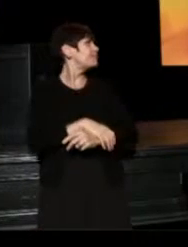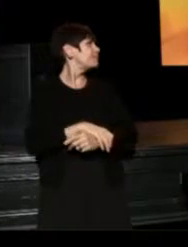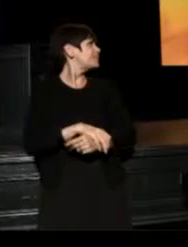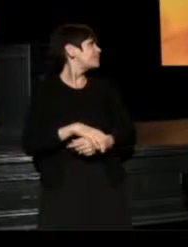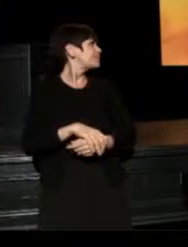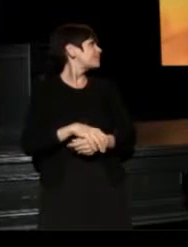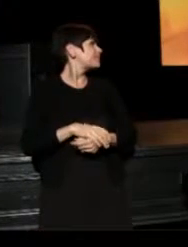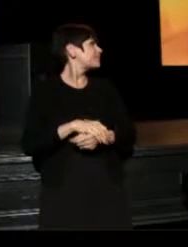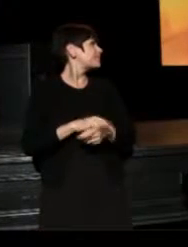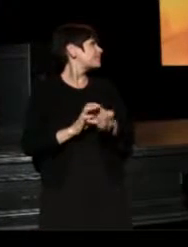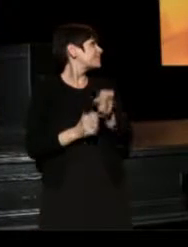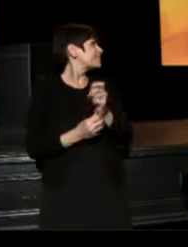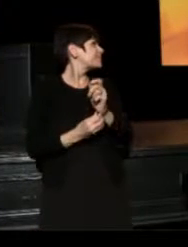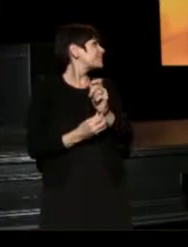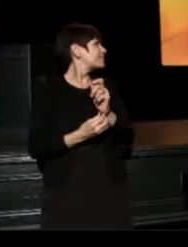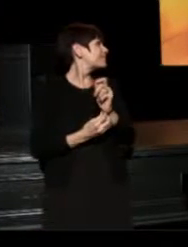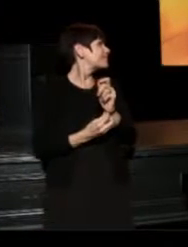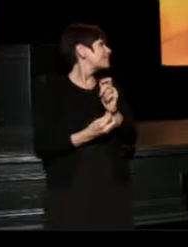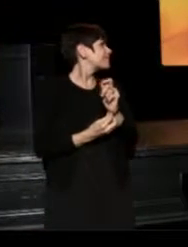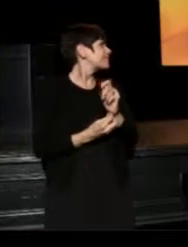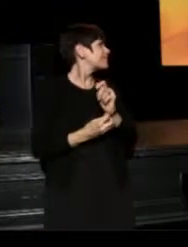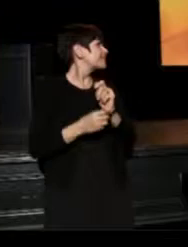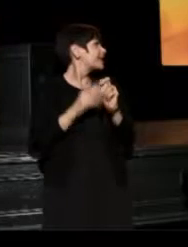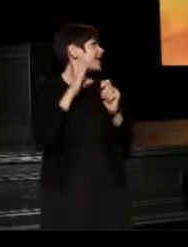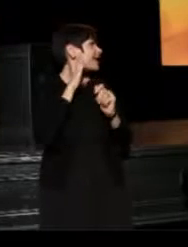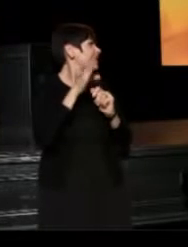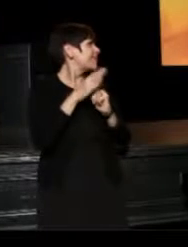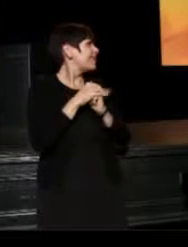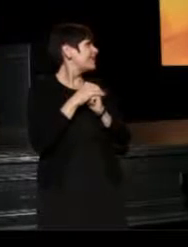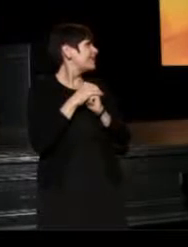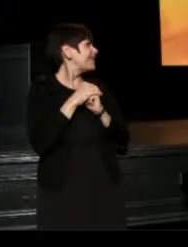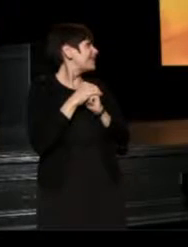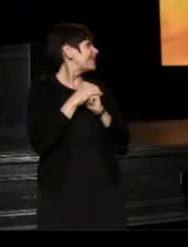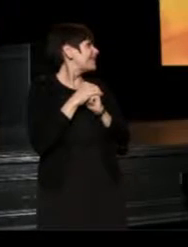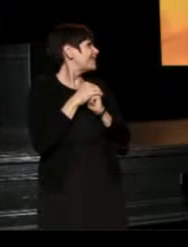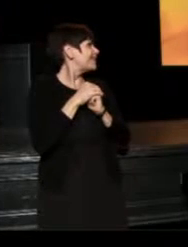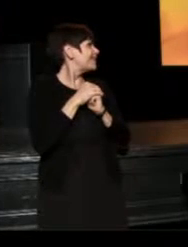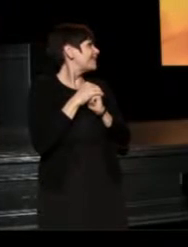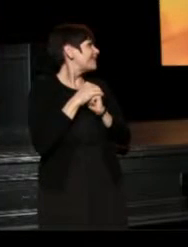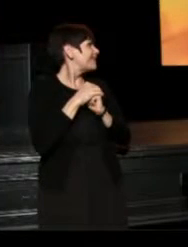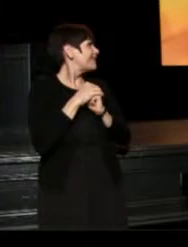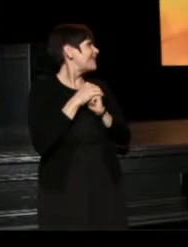(Teresa) Hello! - (man) Hello! (Teresa)Can you move over a seat or two? - (man) Sure, honey.